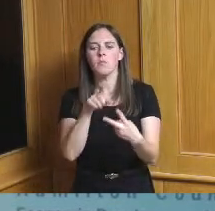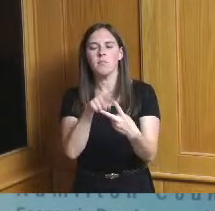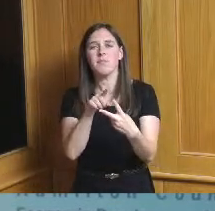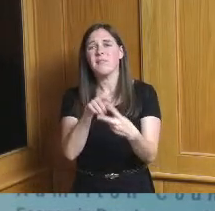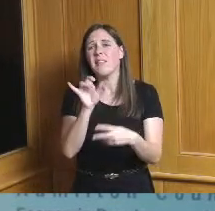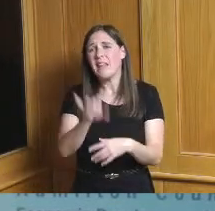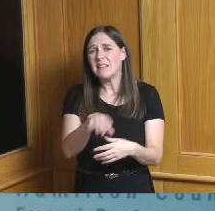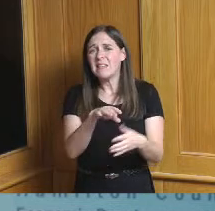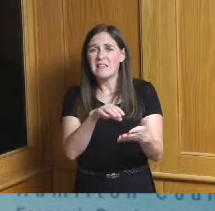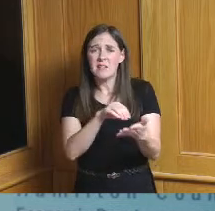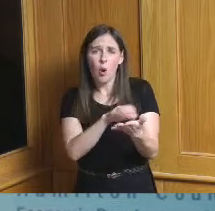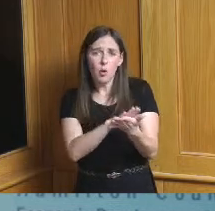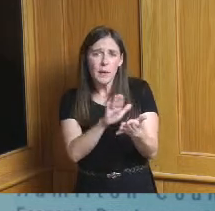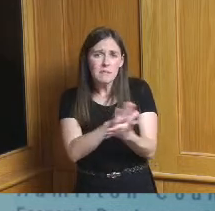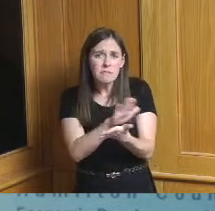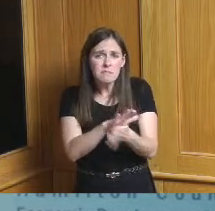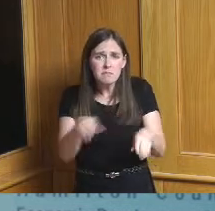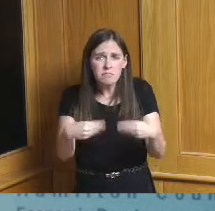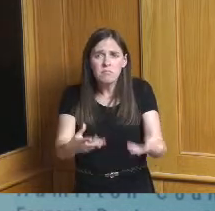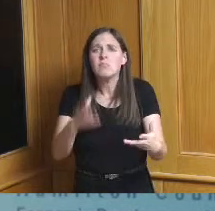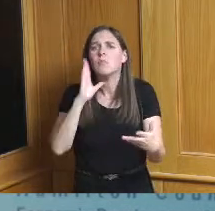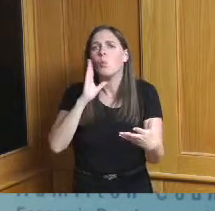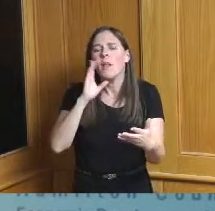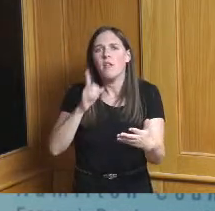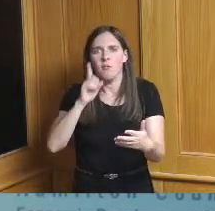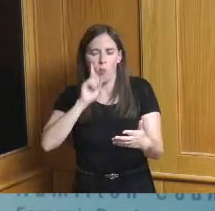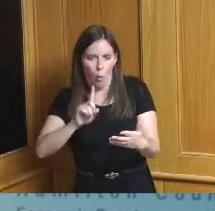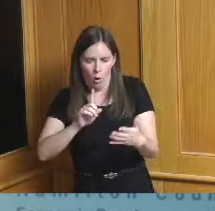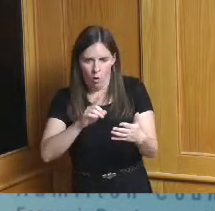that provides a blueprint for Hamilton County's economic development strategy for the next five